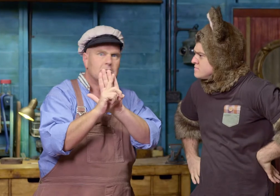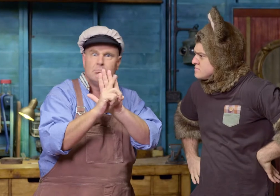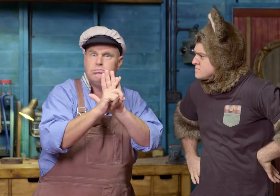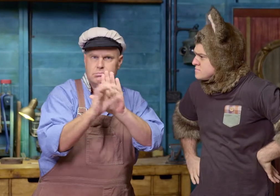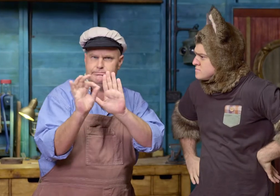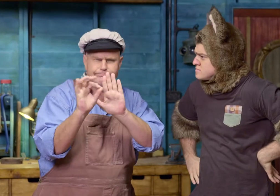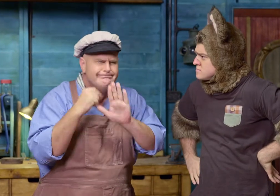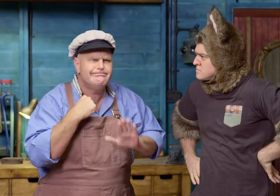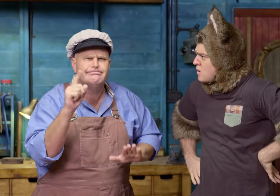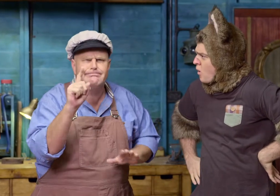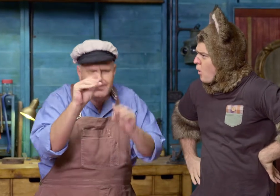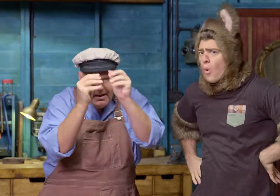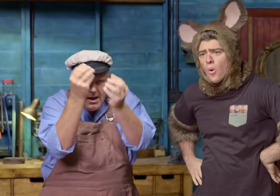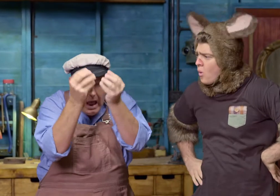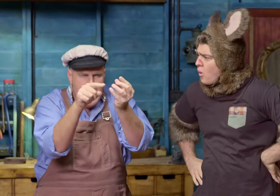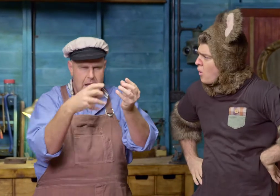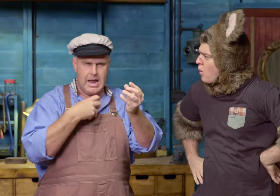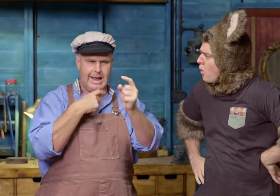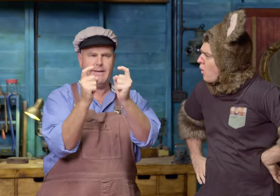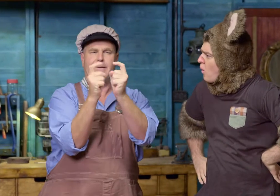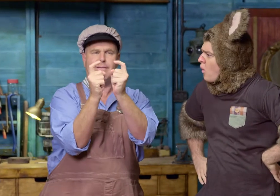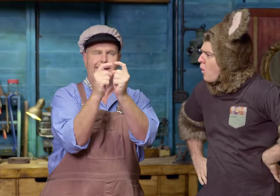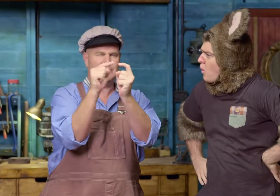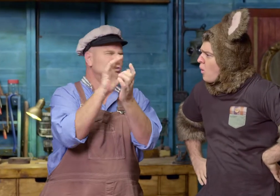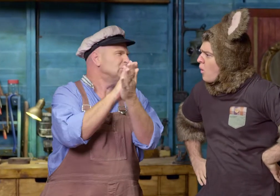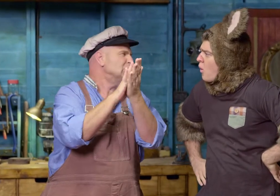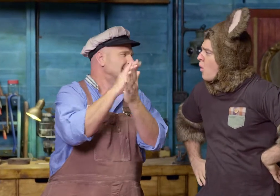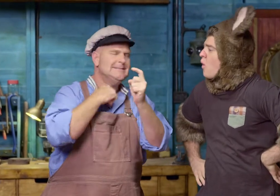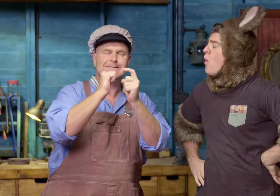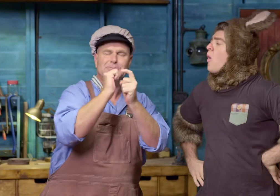I did a bit of investigating and found out that the contacts were dirty.